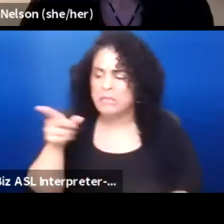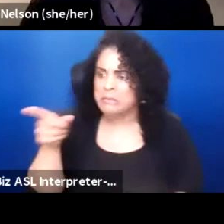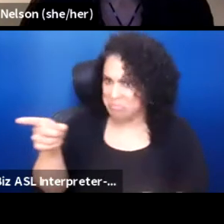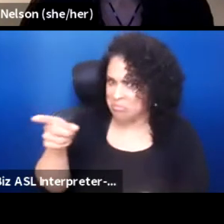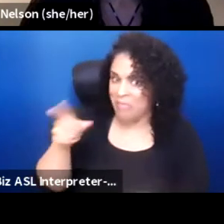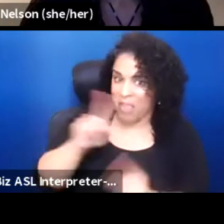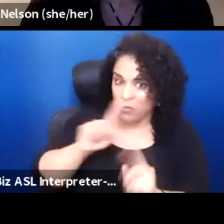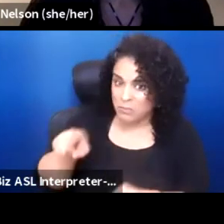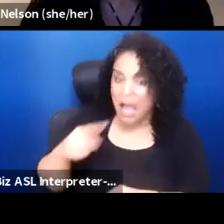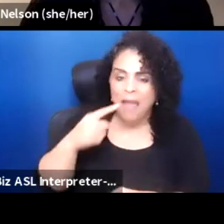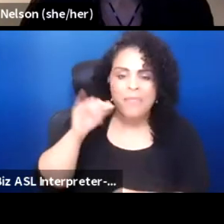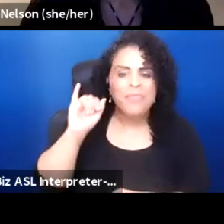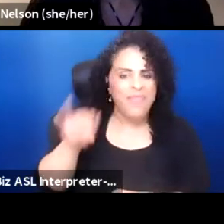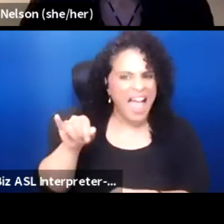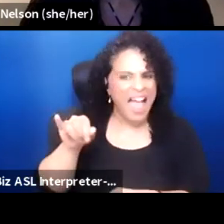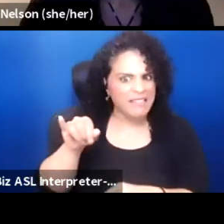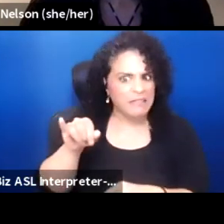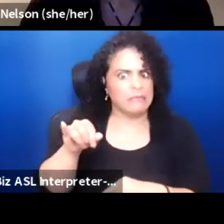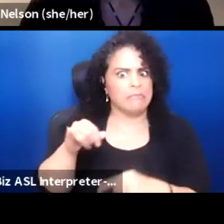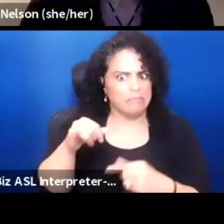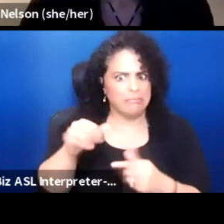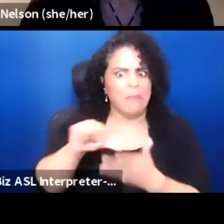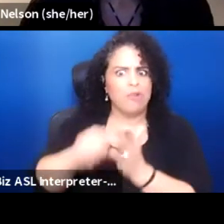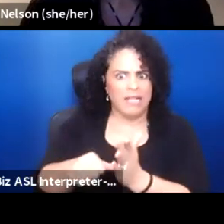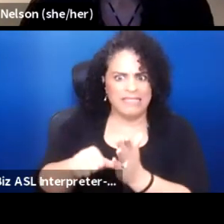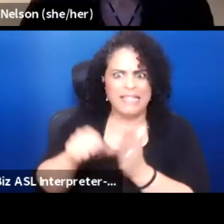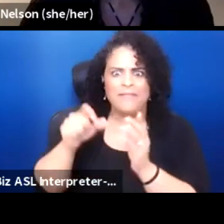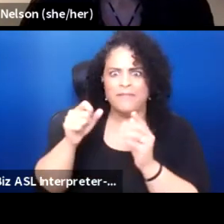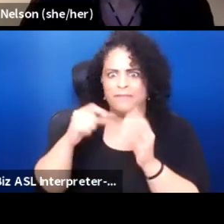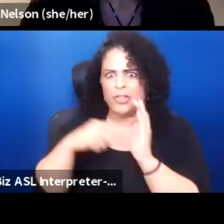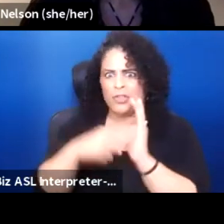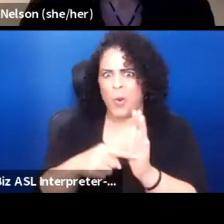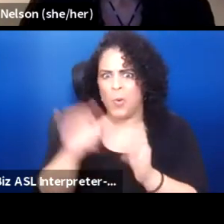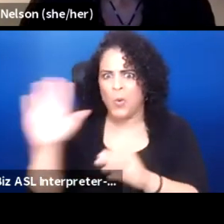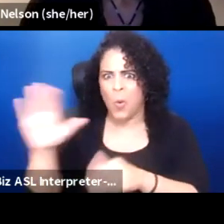but we have power too. And so our measure of power,